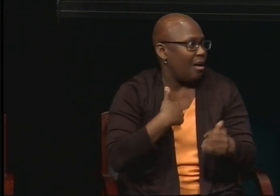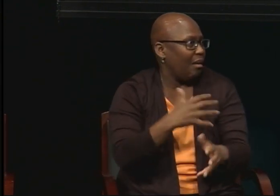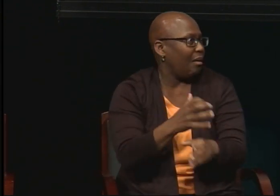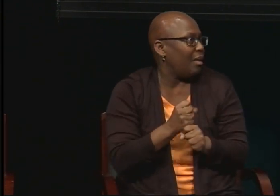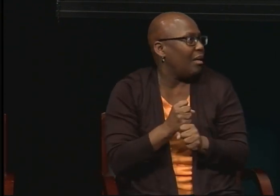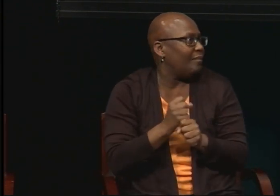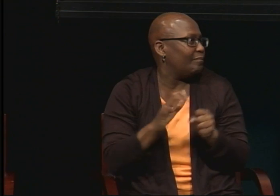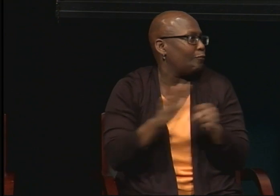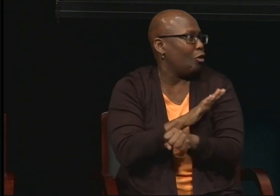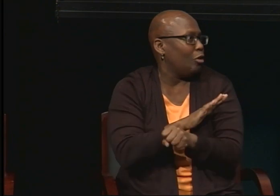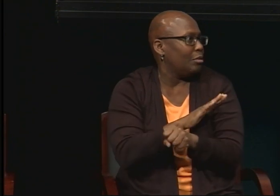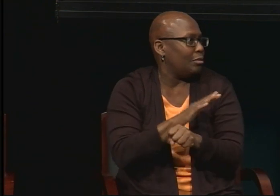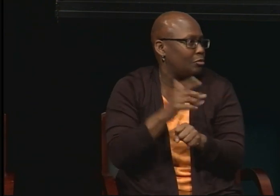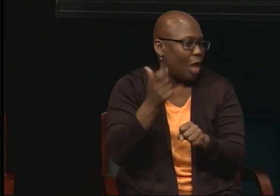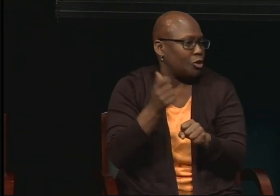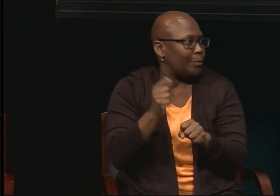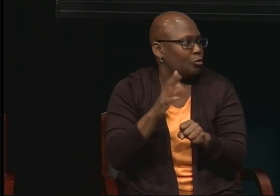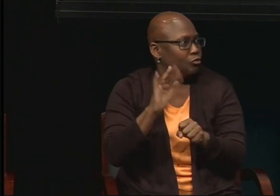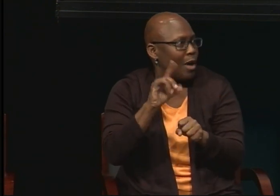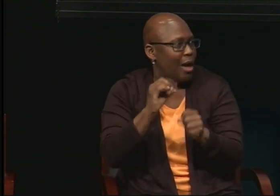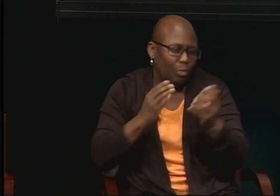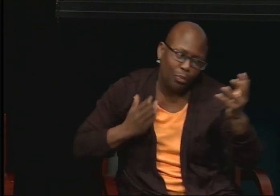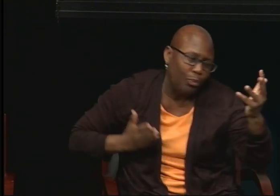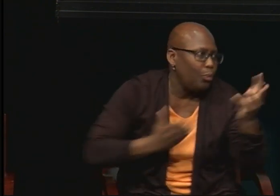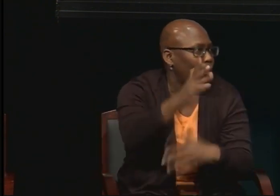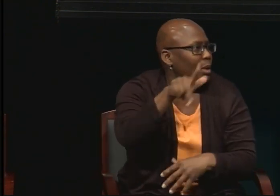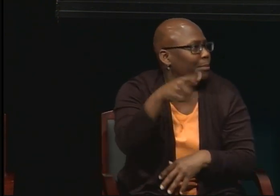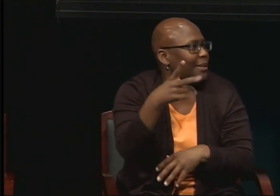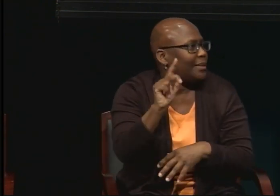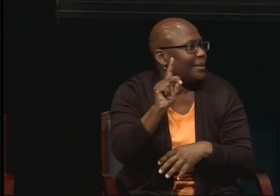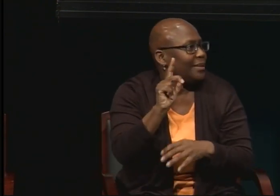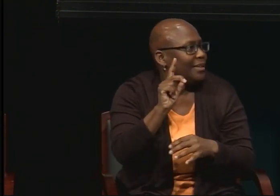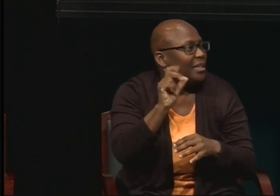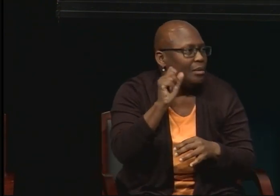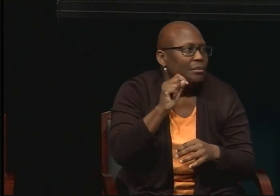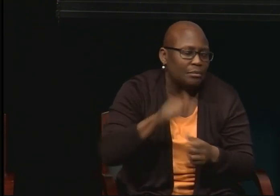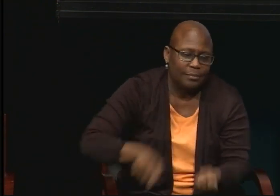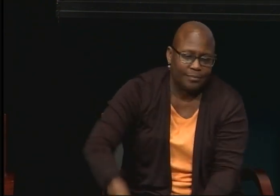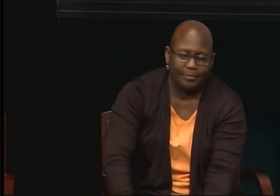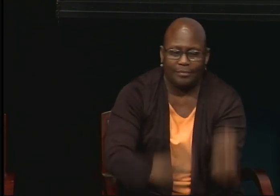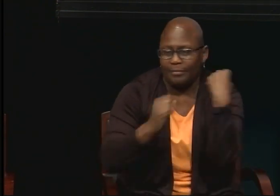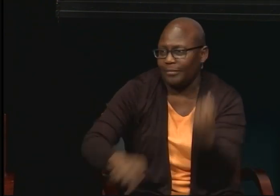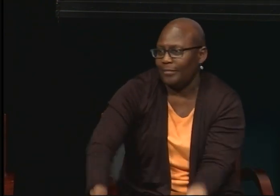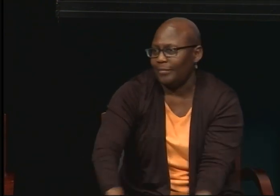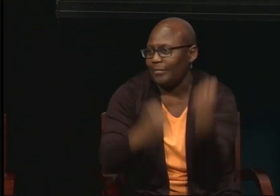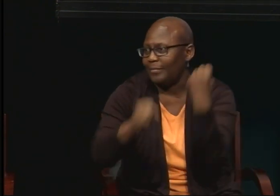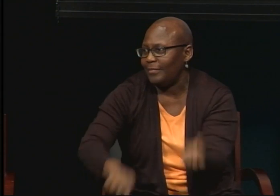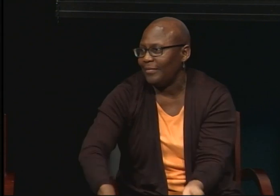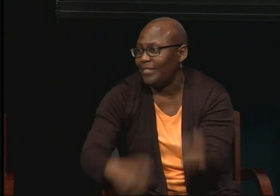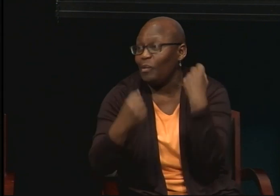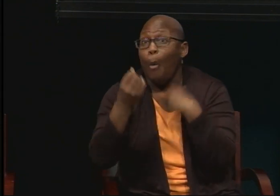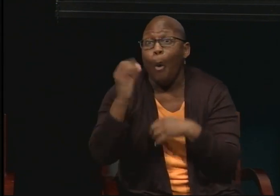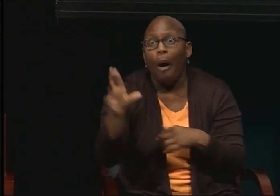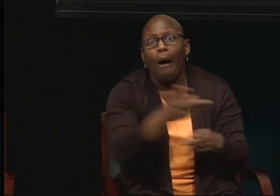But you really have to dig those up. You get loans and you have to end up paying those back.